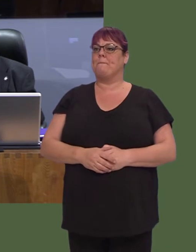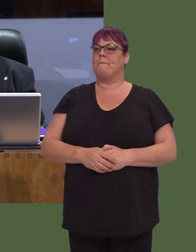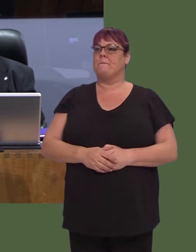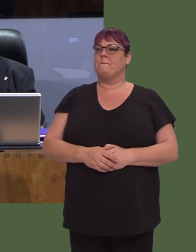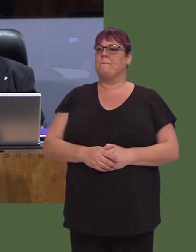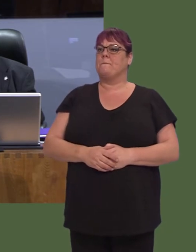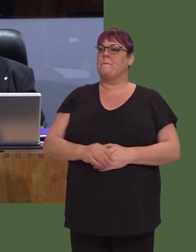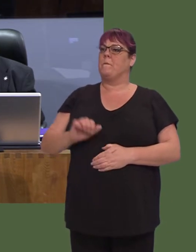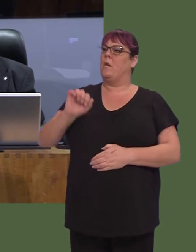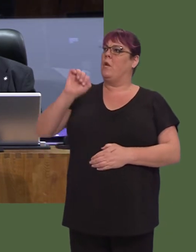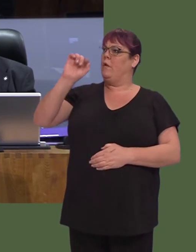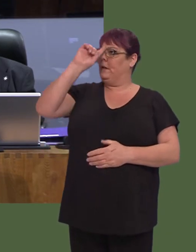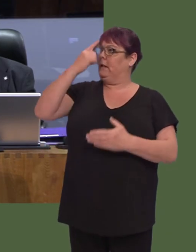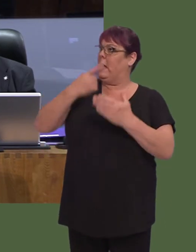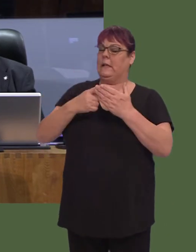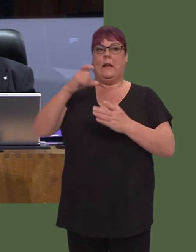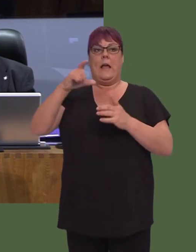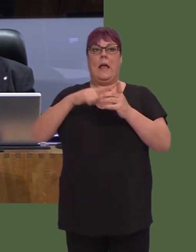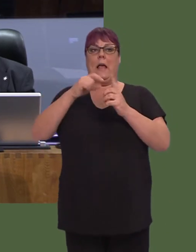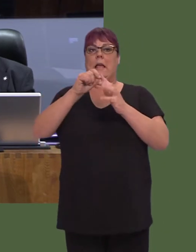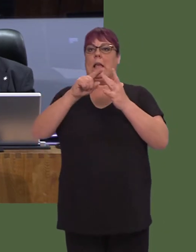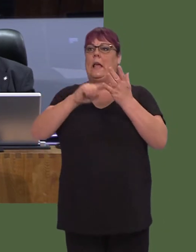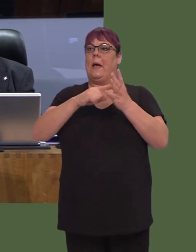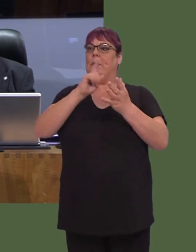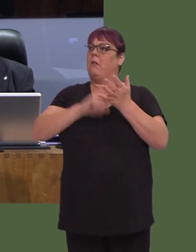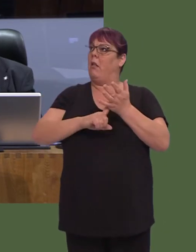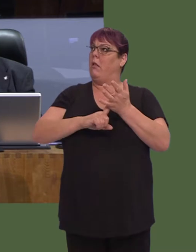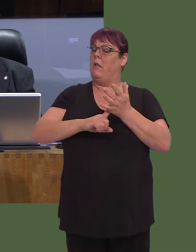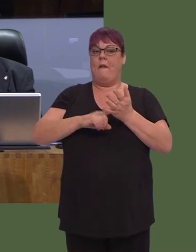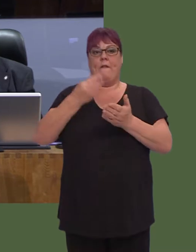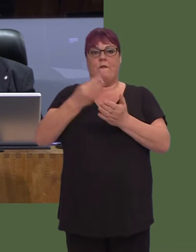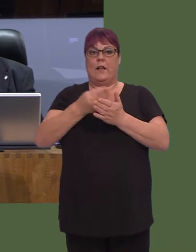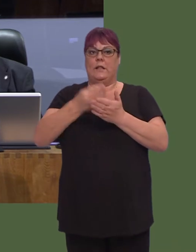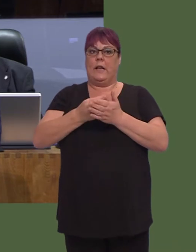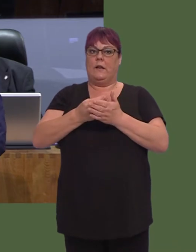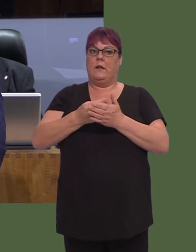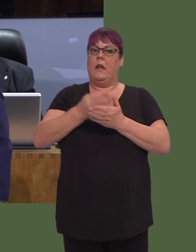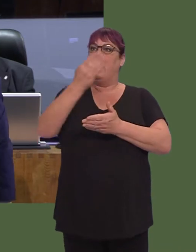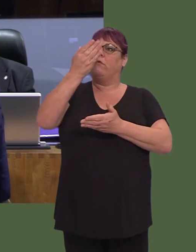to cut capital spending on flood defences by almost 50 per cent in 2016-17 wise?